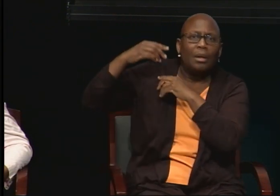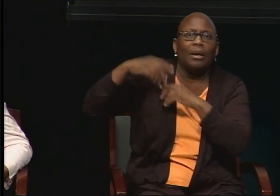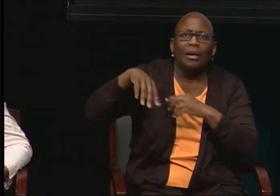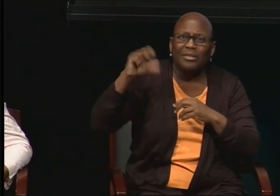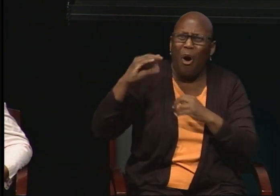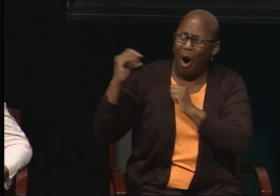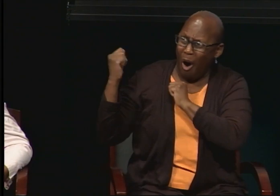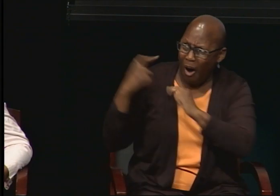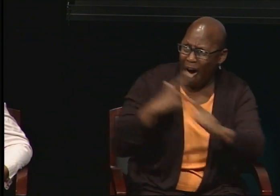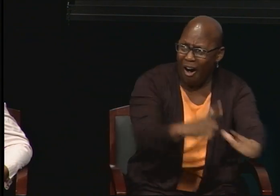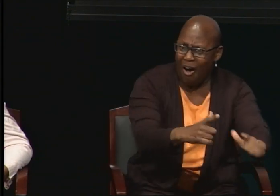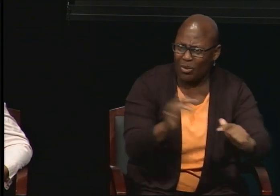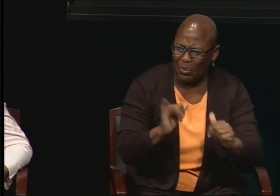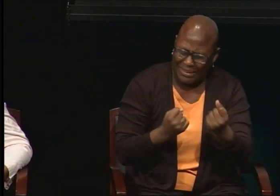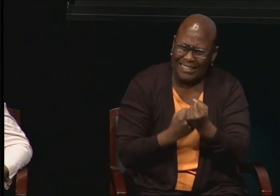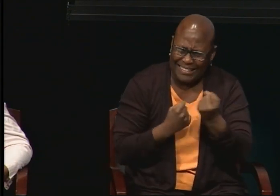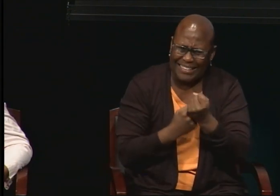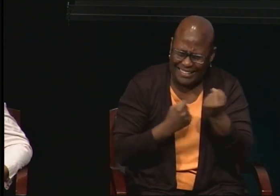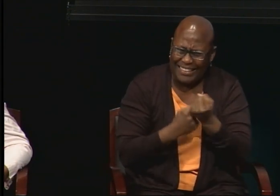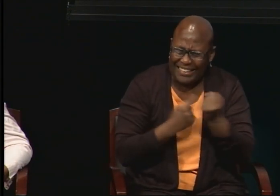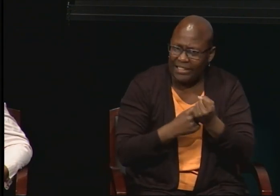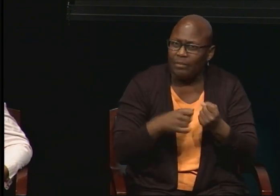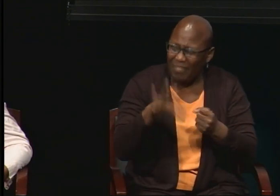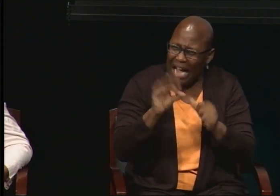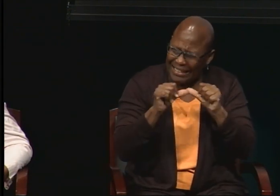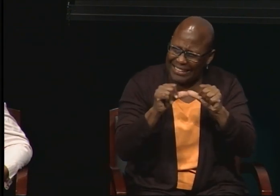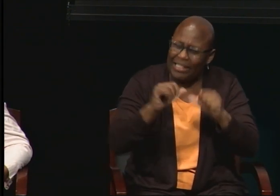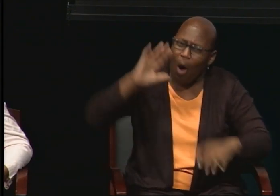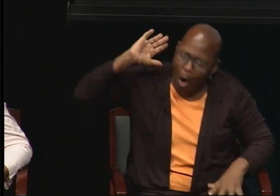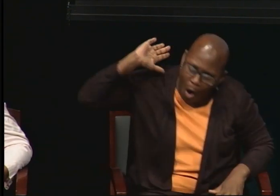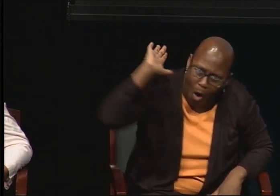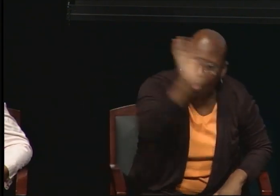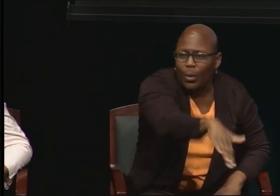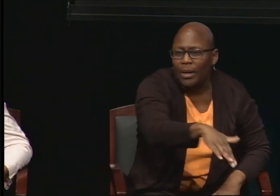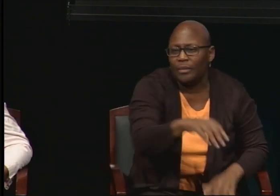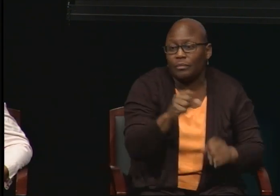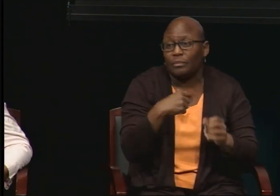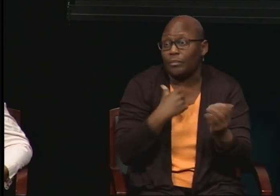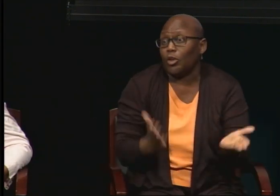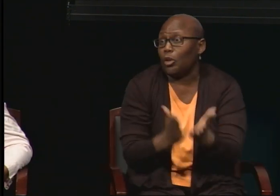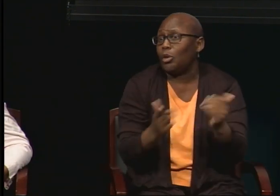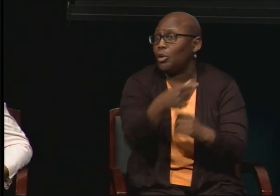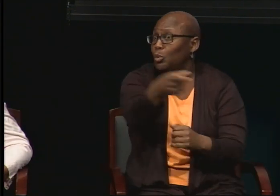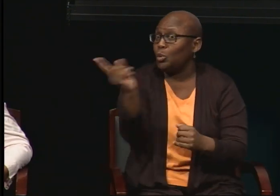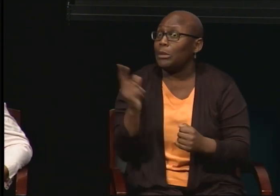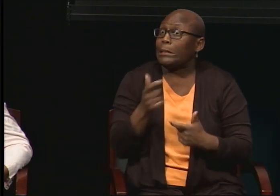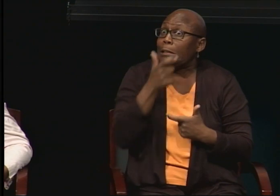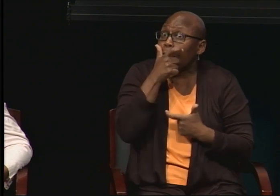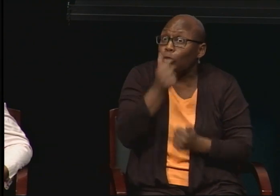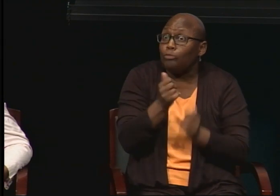If you're interested, talk to Dr. Merritt.